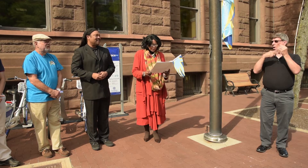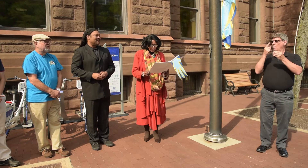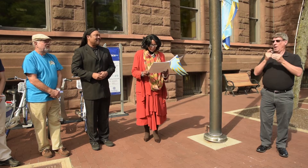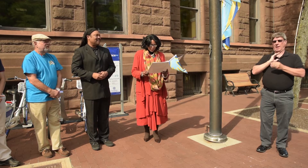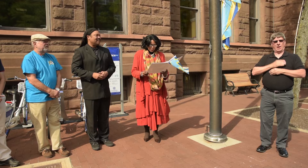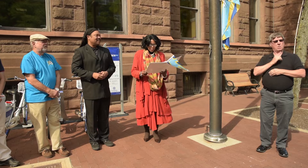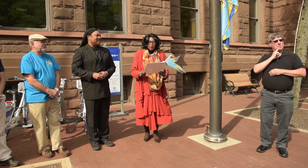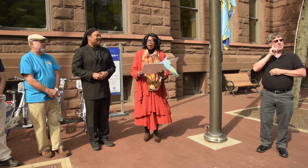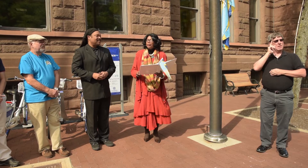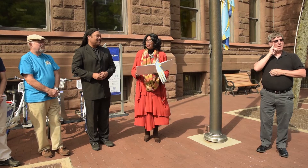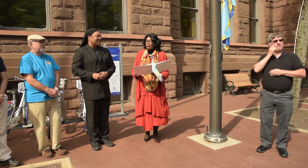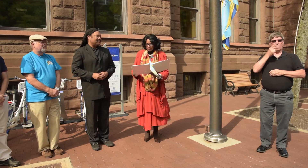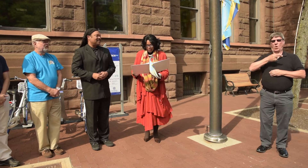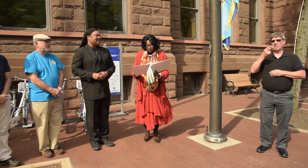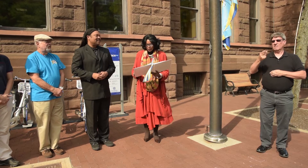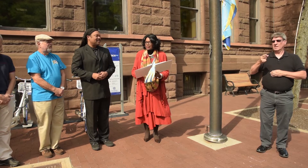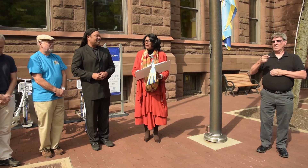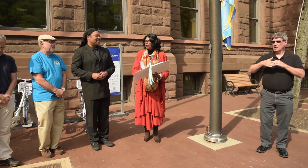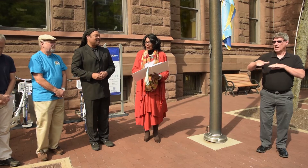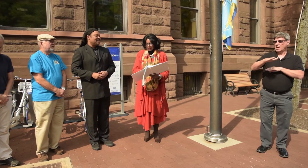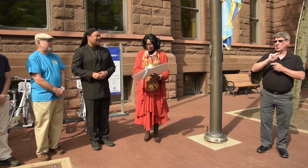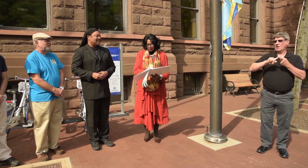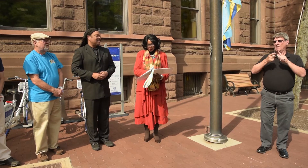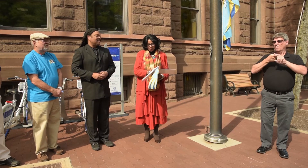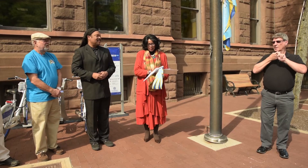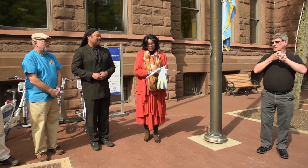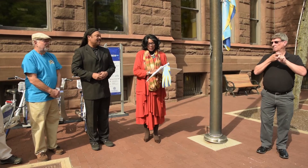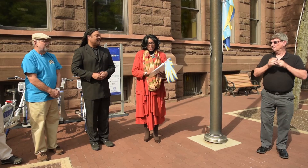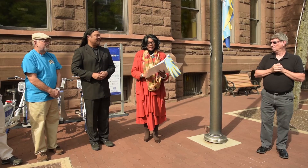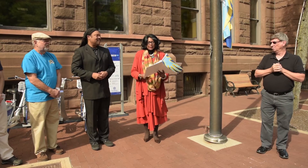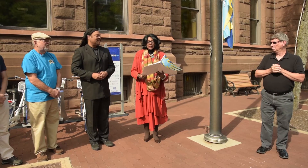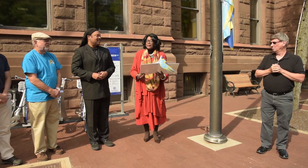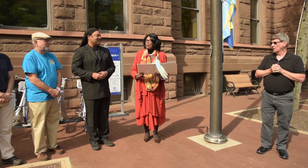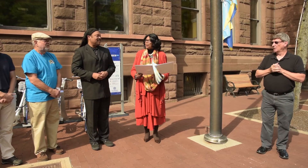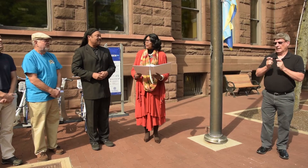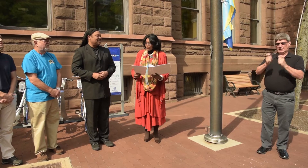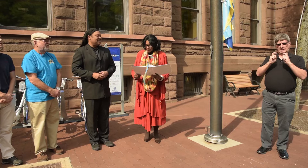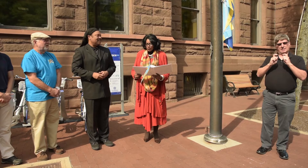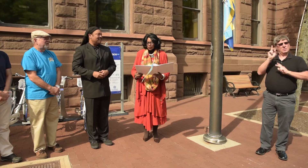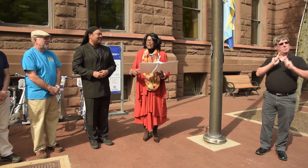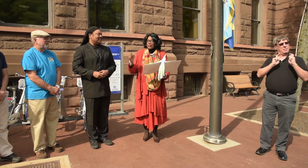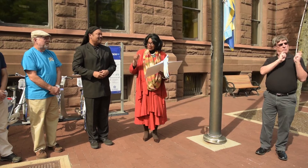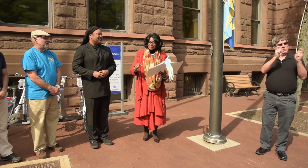deaf and hard-of-hearing neighbors and friends and it gives the people in this city